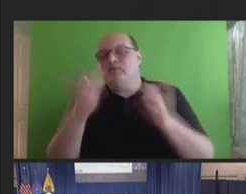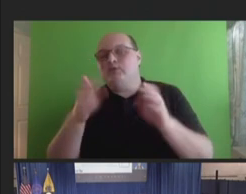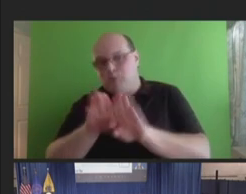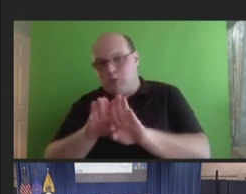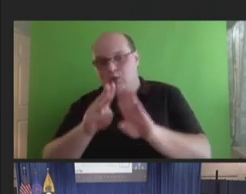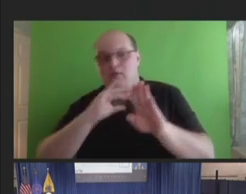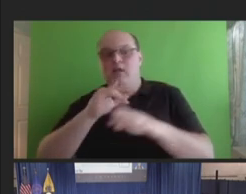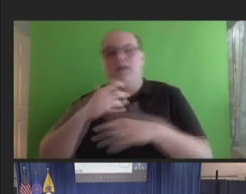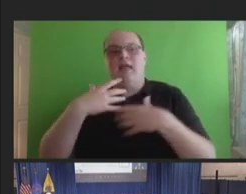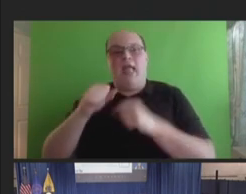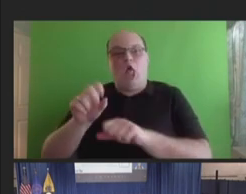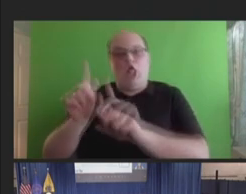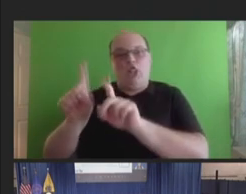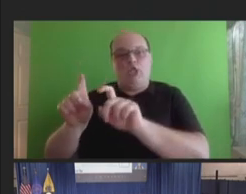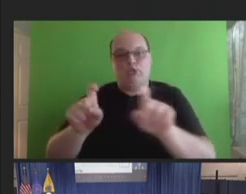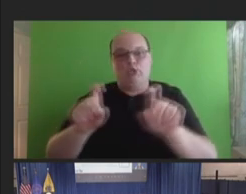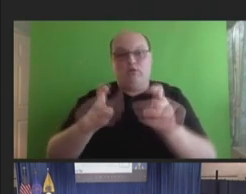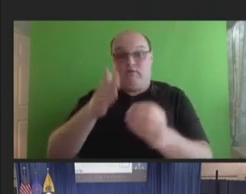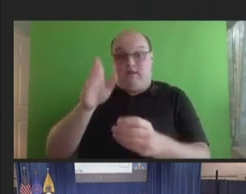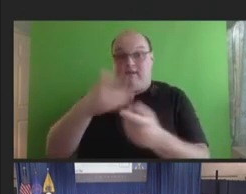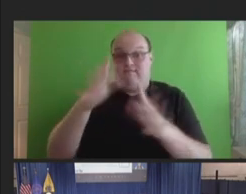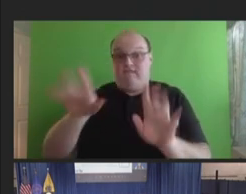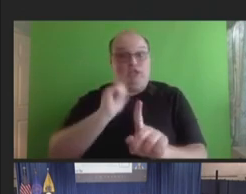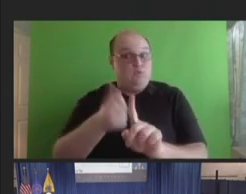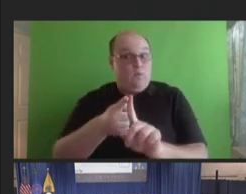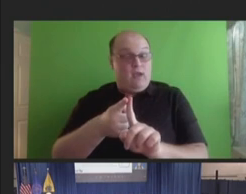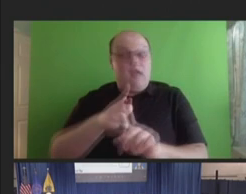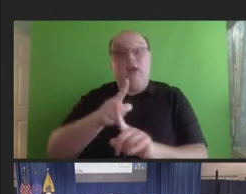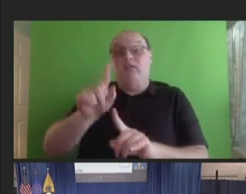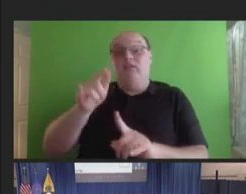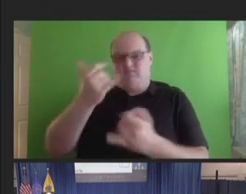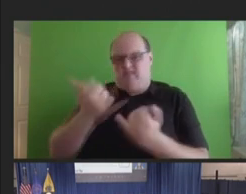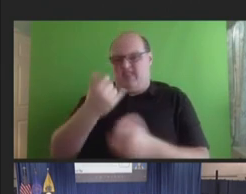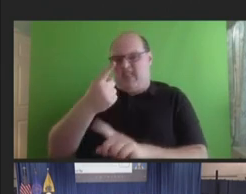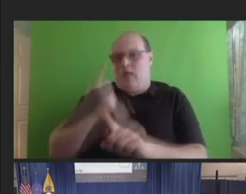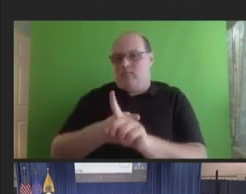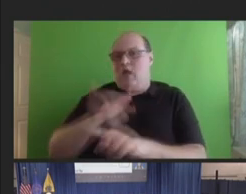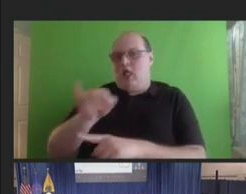surveys will conclude at the end of this month. Next slide.